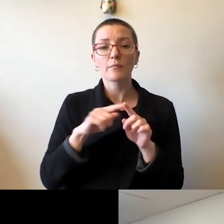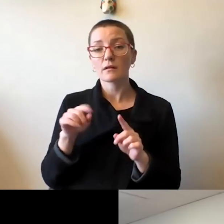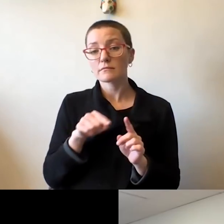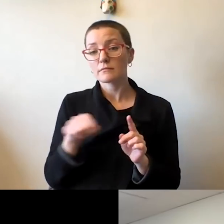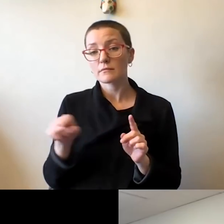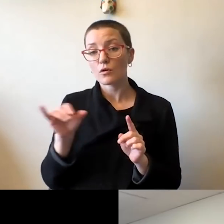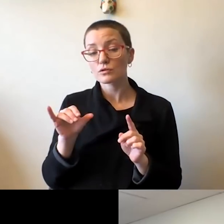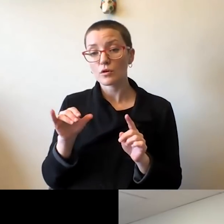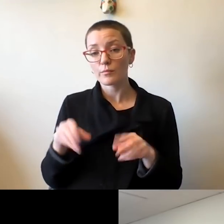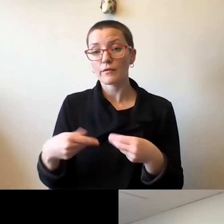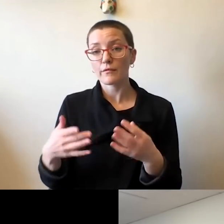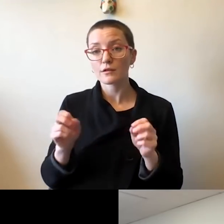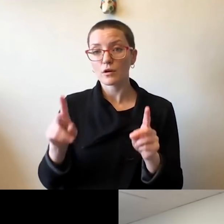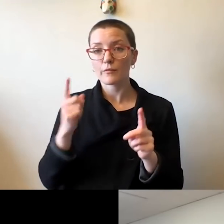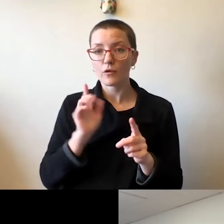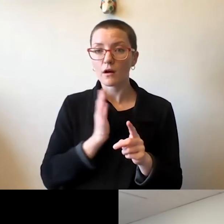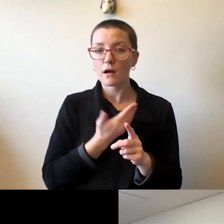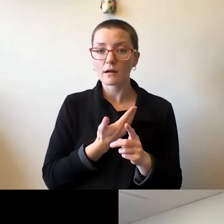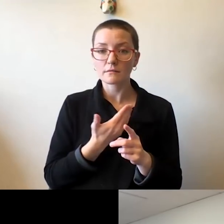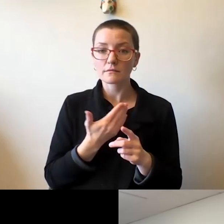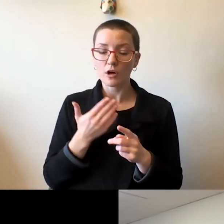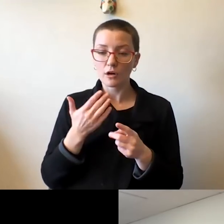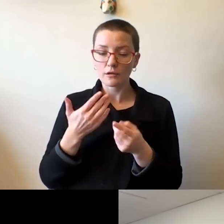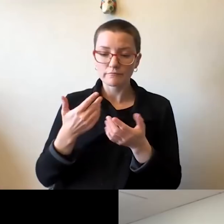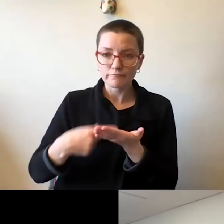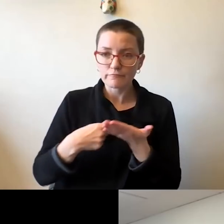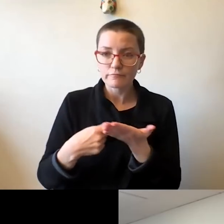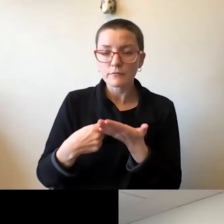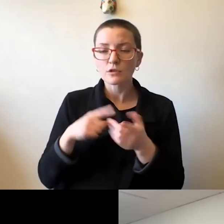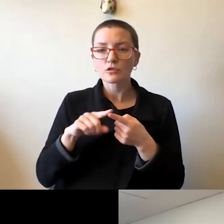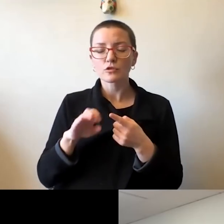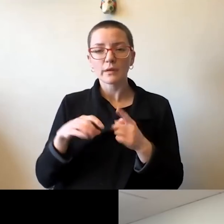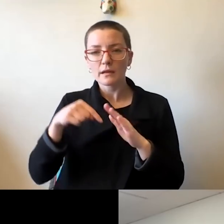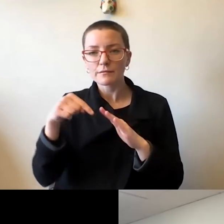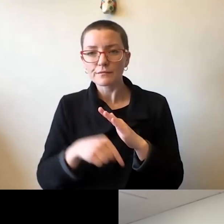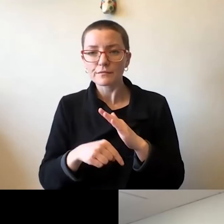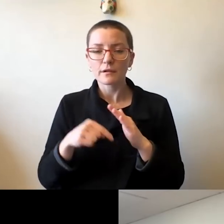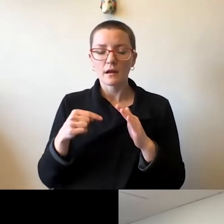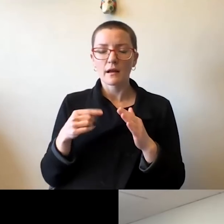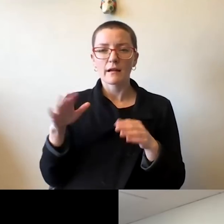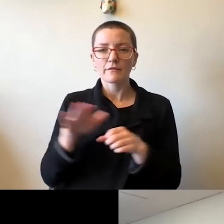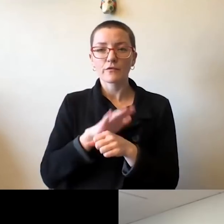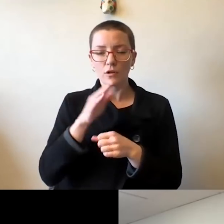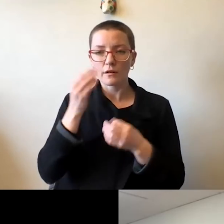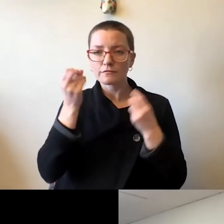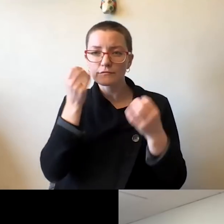to have critical thinking and dialogue about these issues. And that's what we're supposed to do at a university.